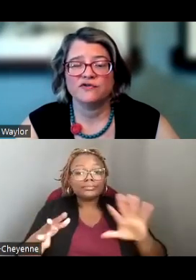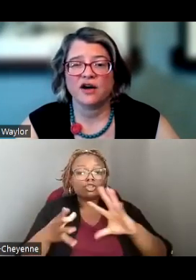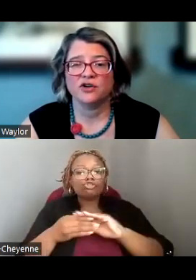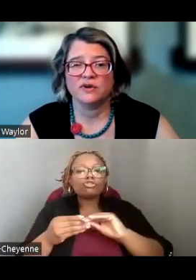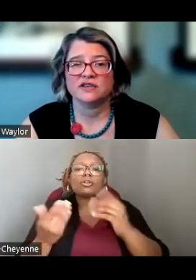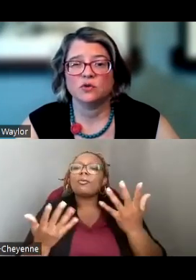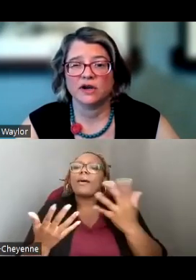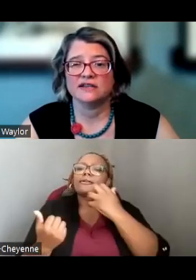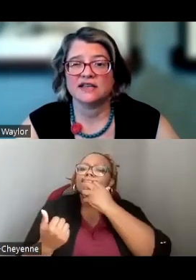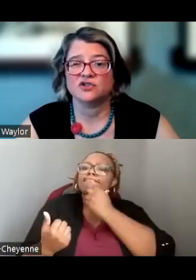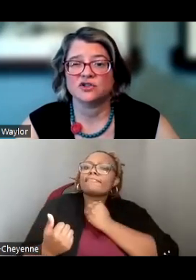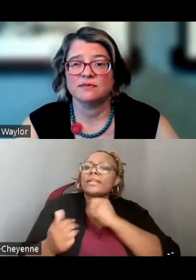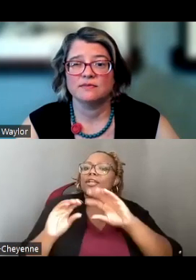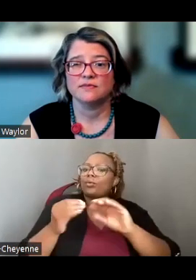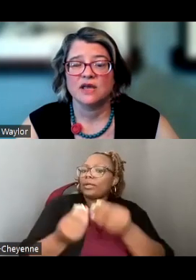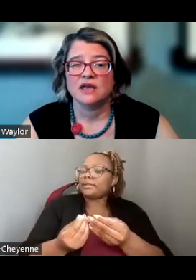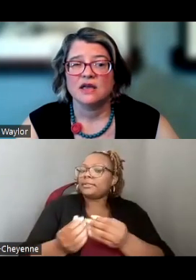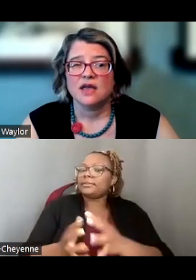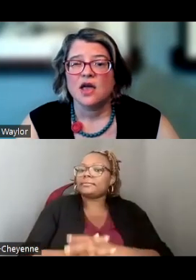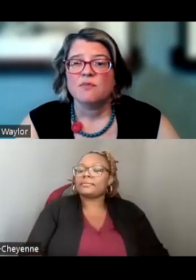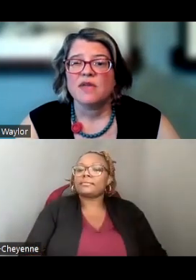YOU VALUE AS AN ORGANIZATION.